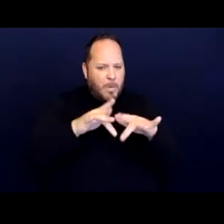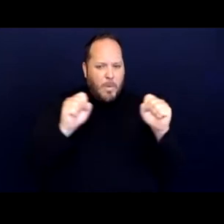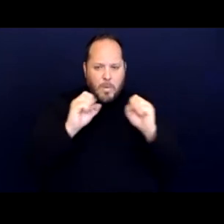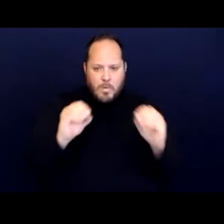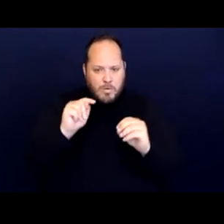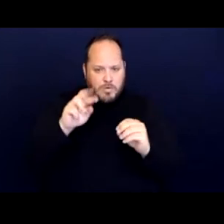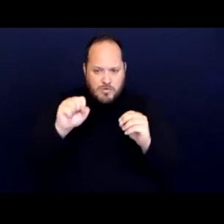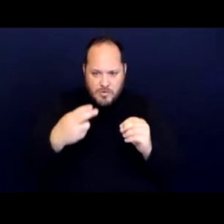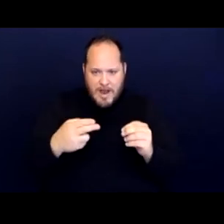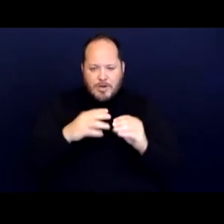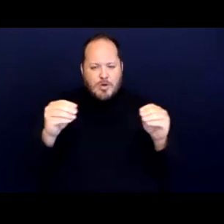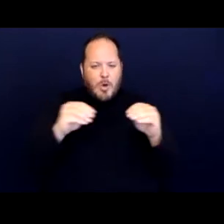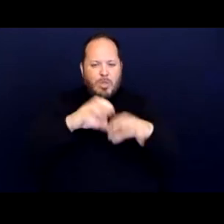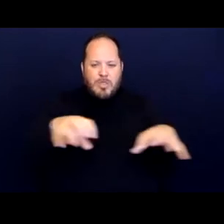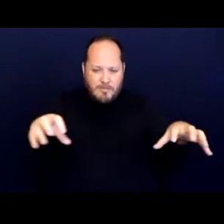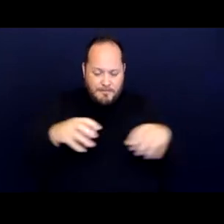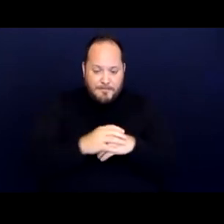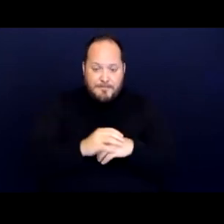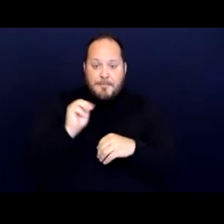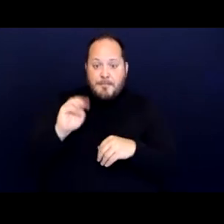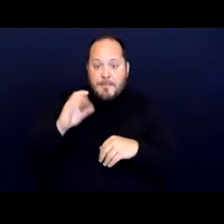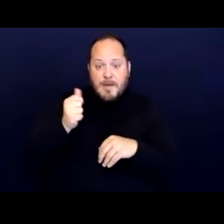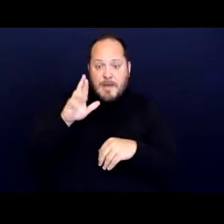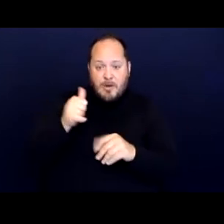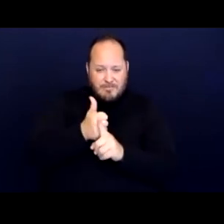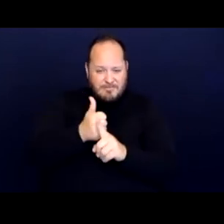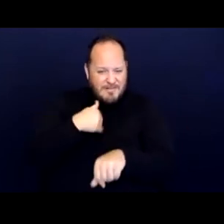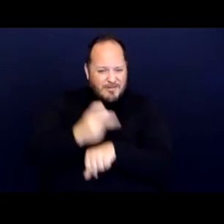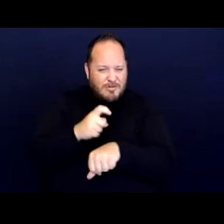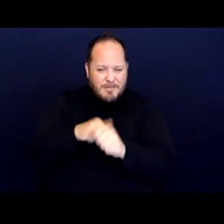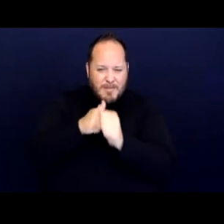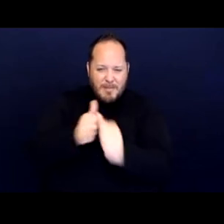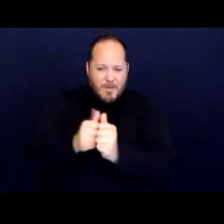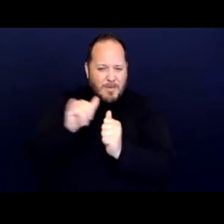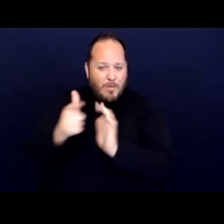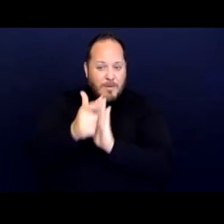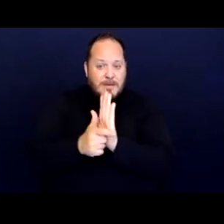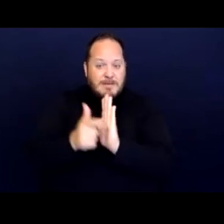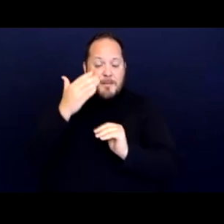So McGarry had difficulty complying with this ordinance because it was difficult for him